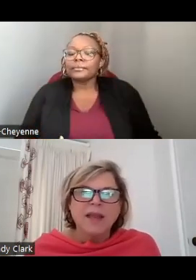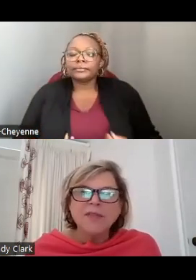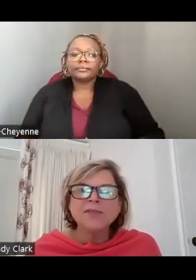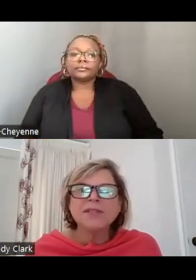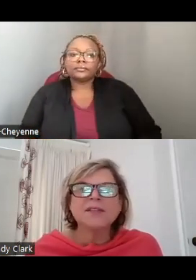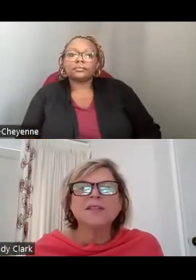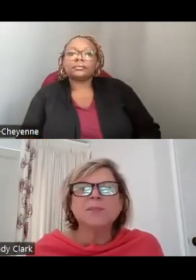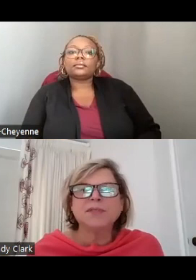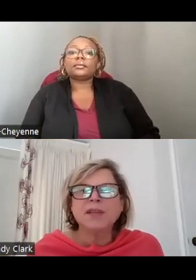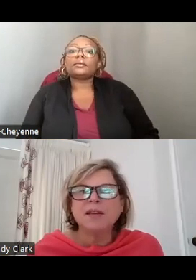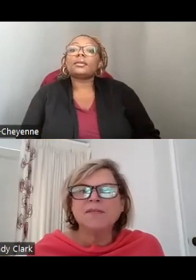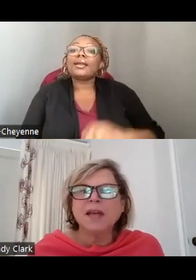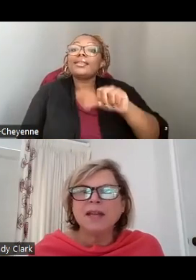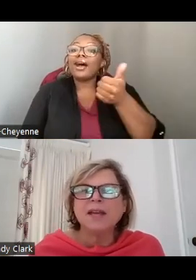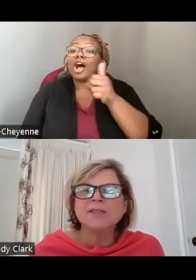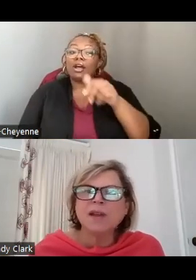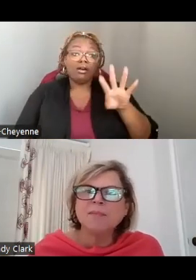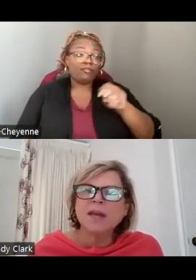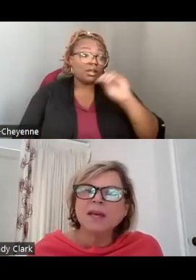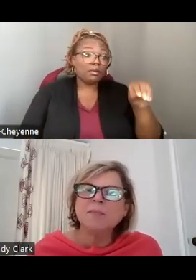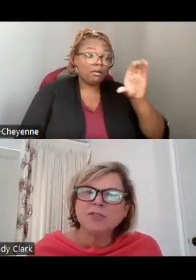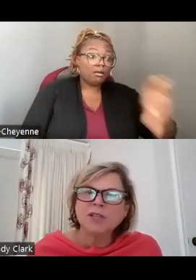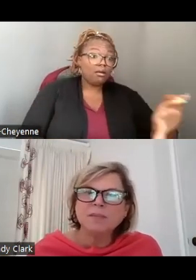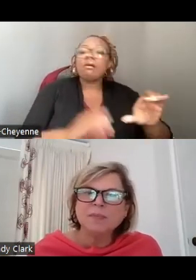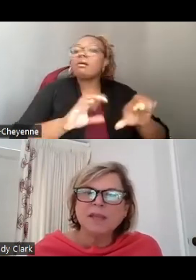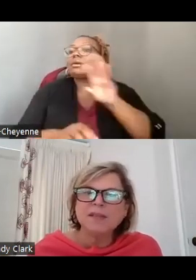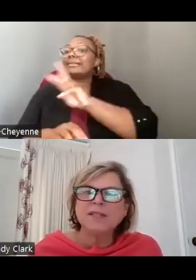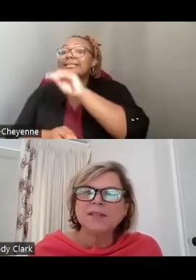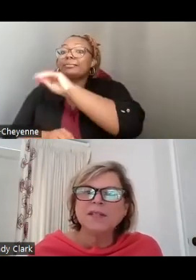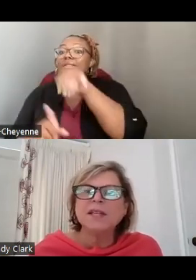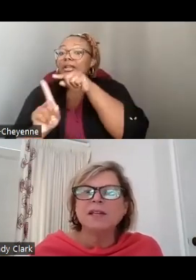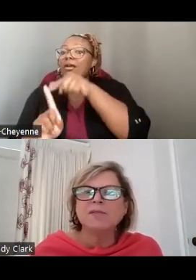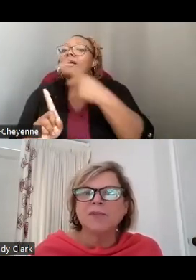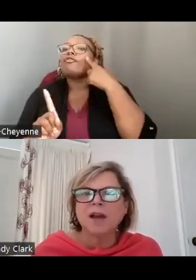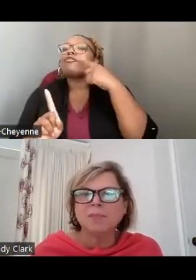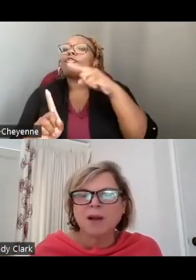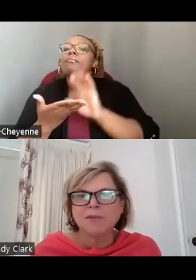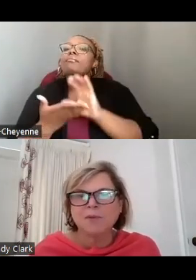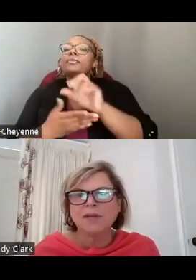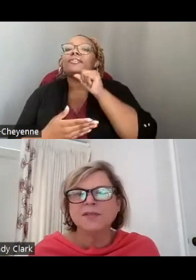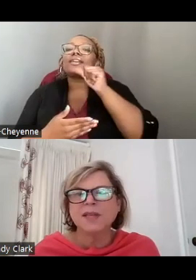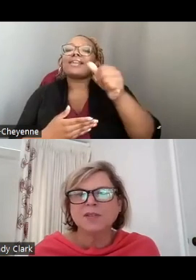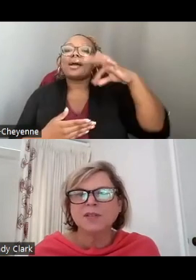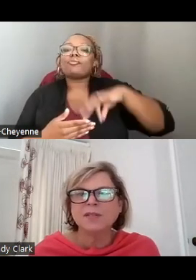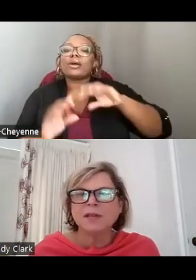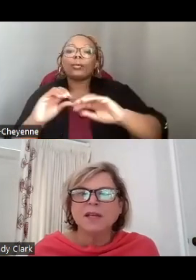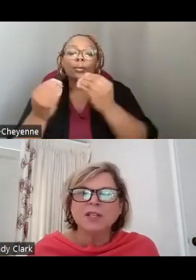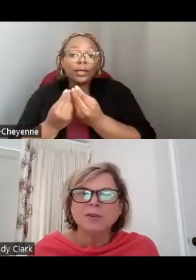THE OTHER 60 PERCENT OF THE NEA'S GRANT MAKING BUDGET IS DESIGNATED FOR NON-PROFIT ORGANIZATIONS,